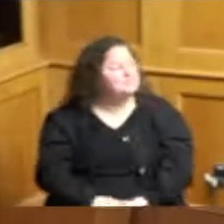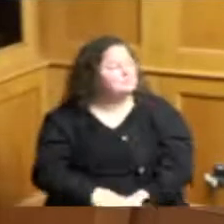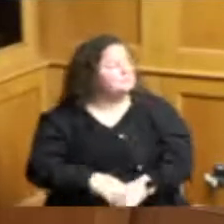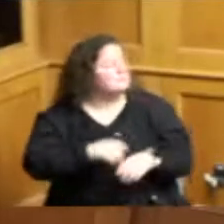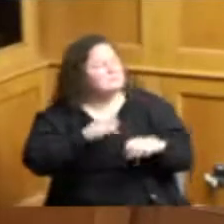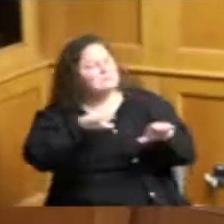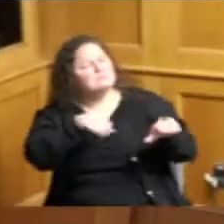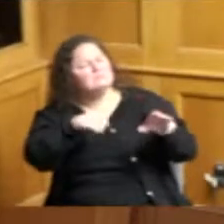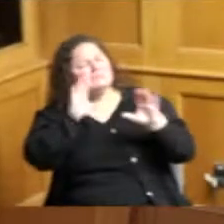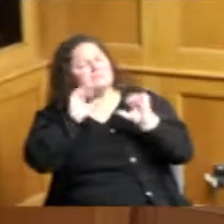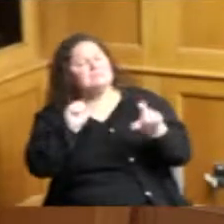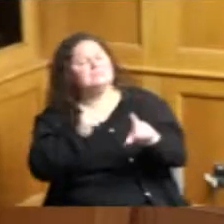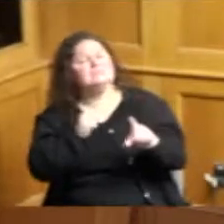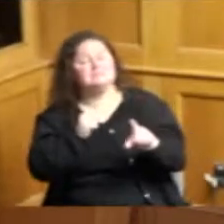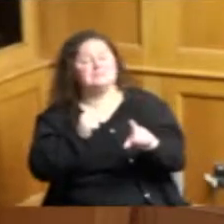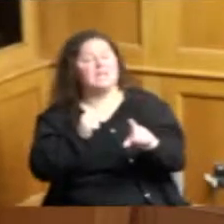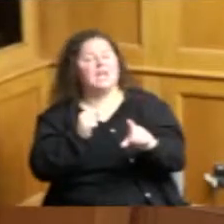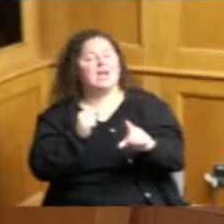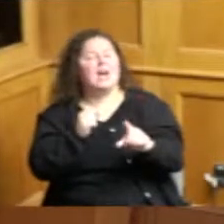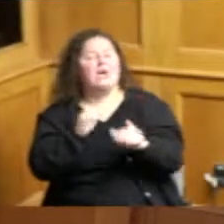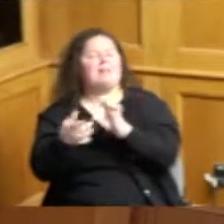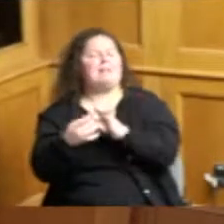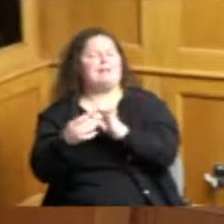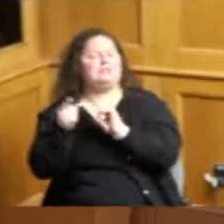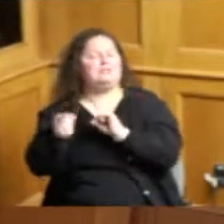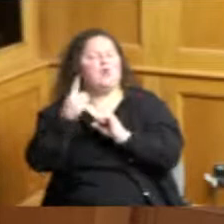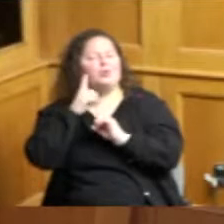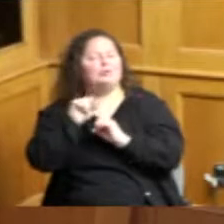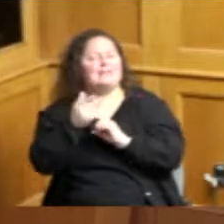on the heels of Commissioner Driehaus's comment I just want to thank James and Mike they do a